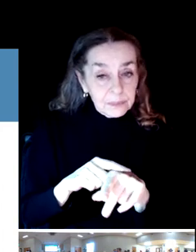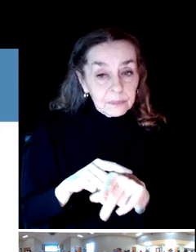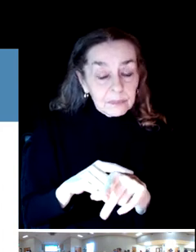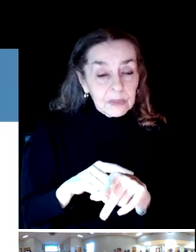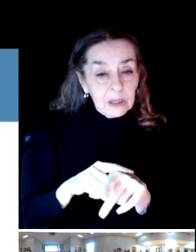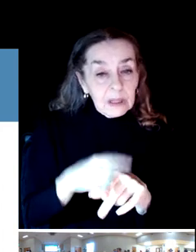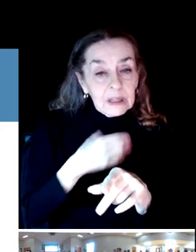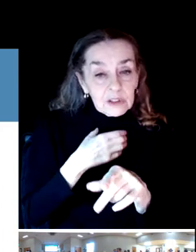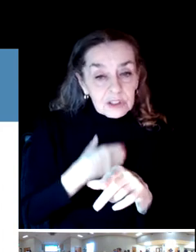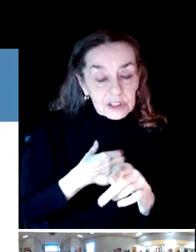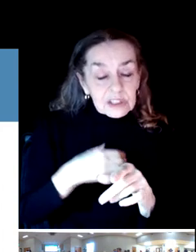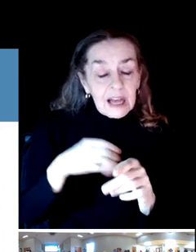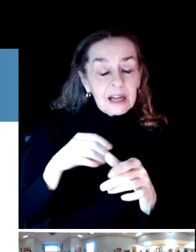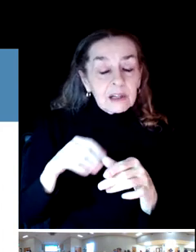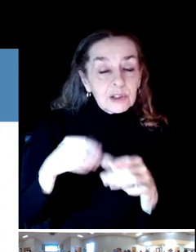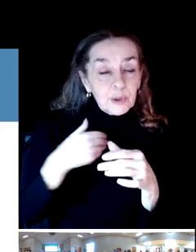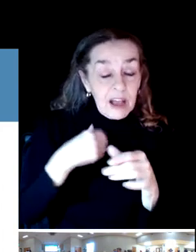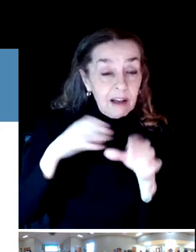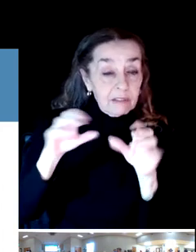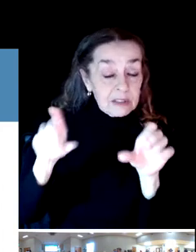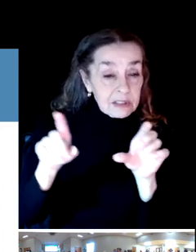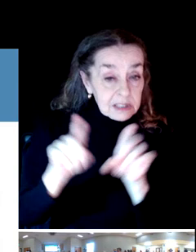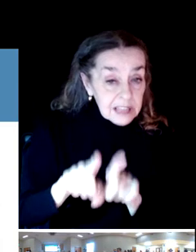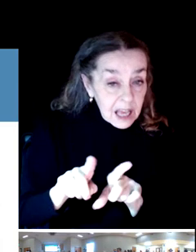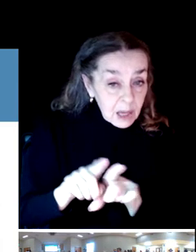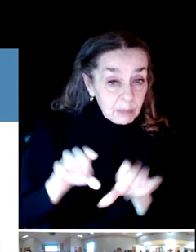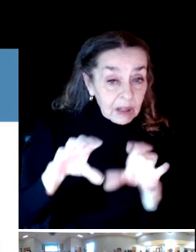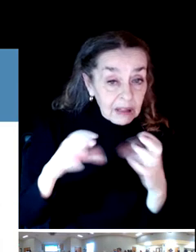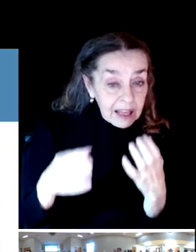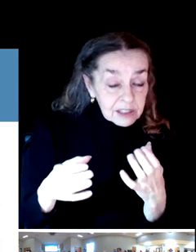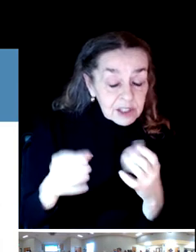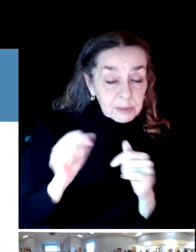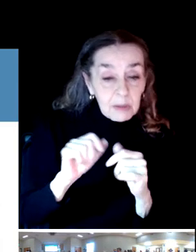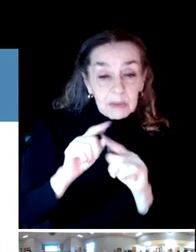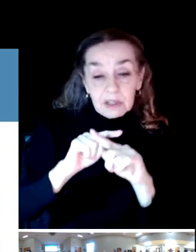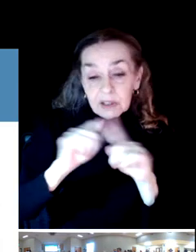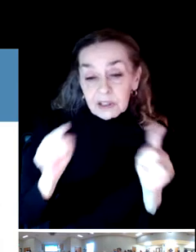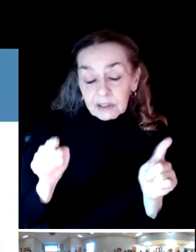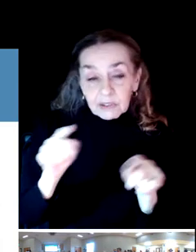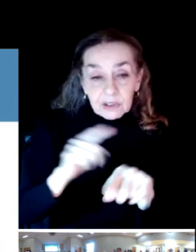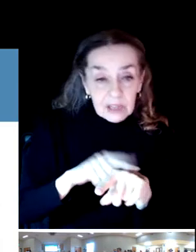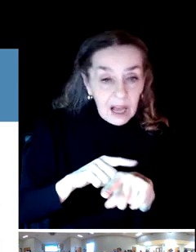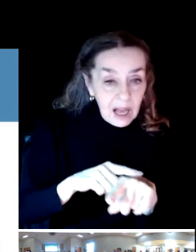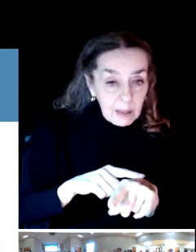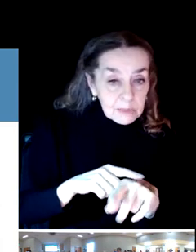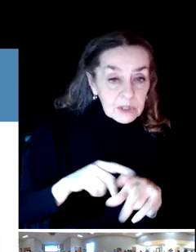same classes or many of the questions that are offered, but often can extend the time so that people can get access.